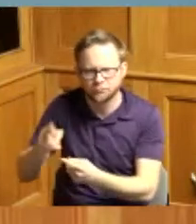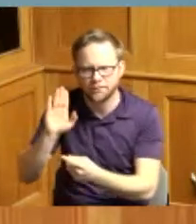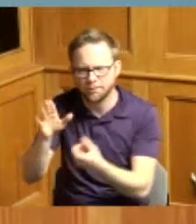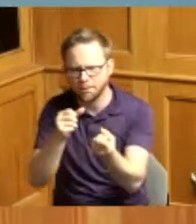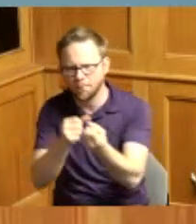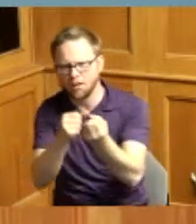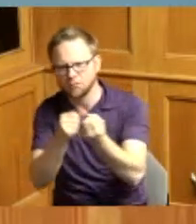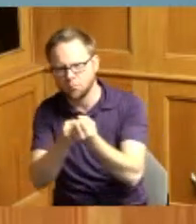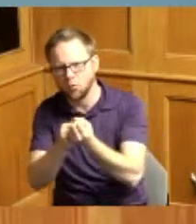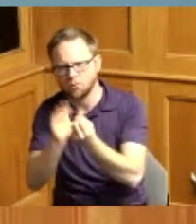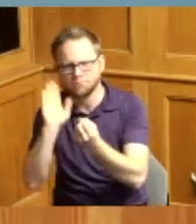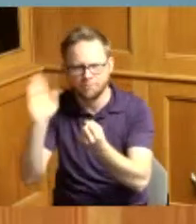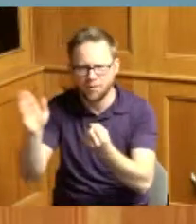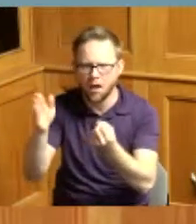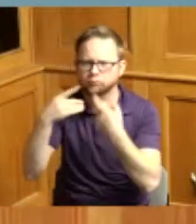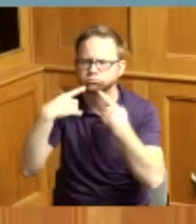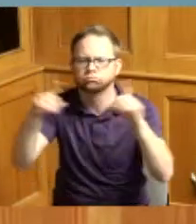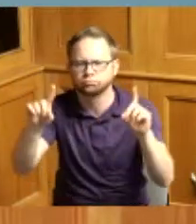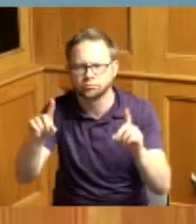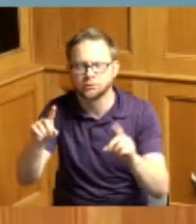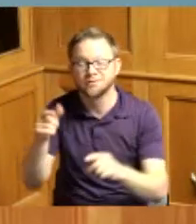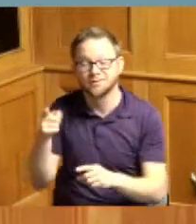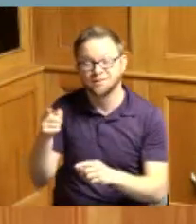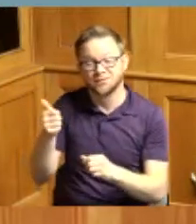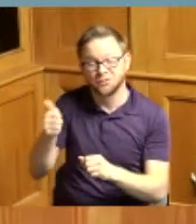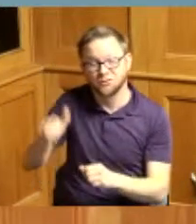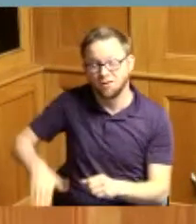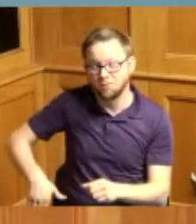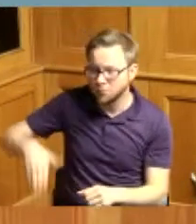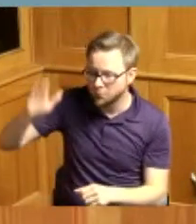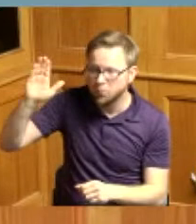whereas Carolyn Jones was born and raised in Cincinnati the daughter of a working